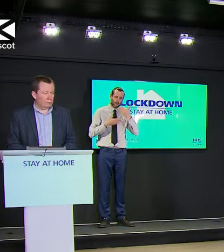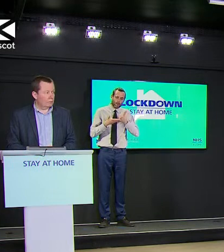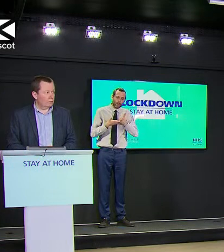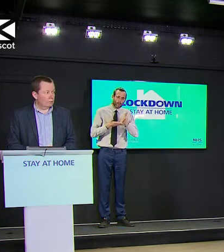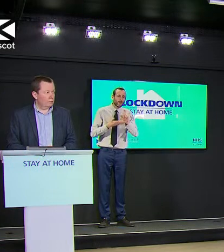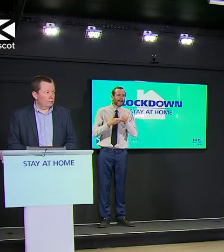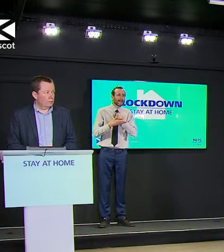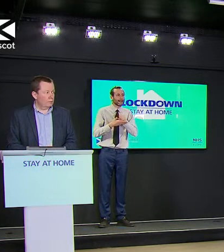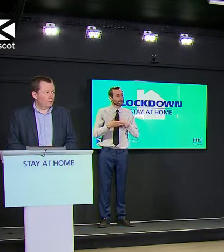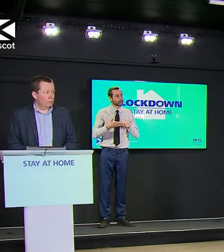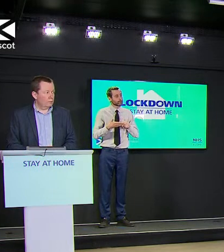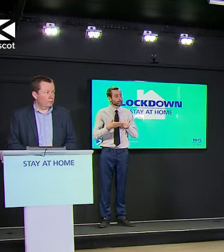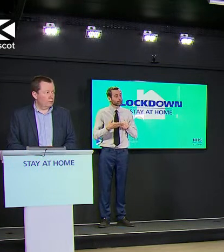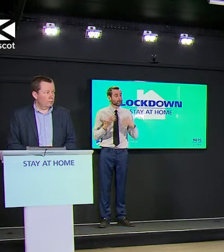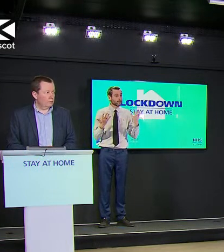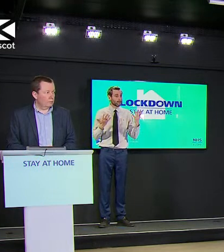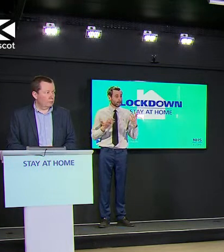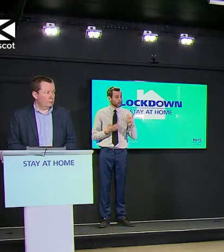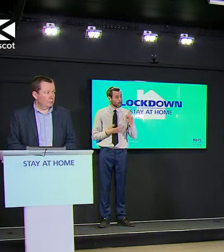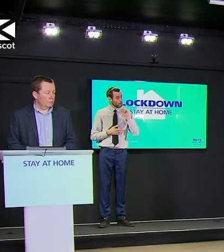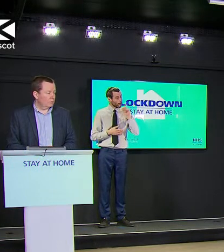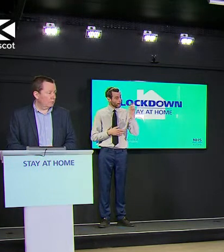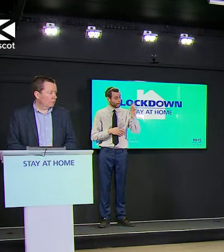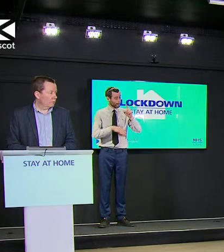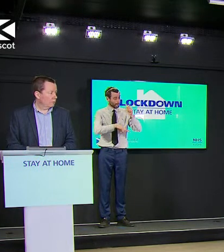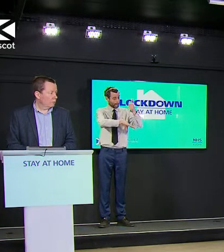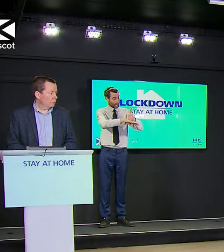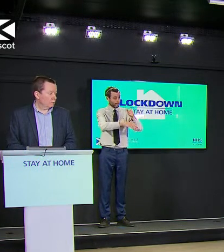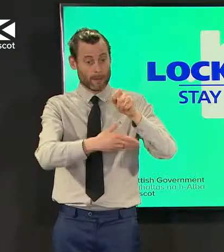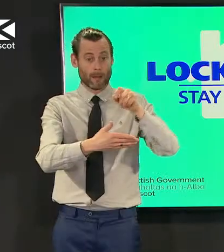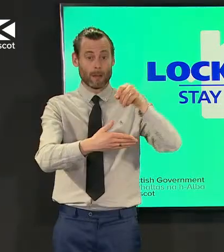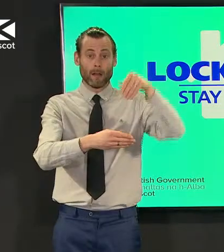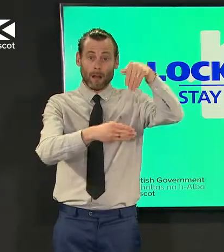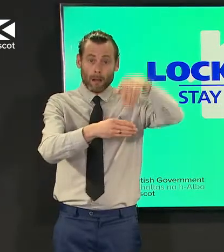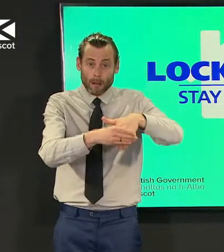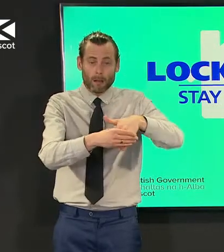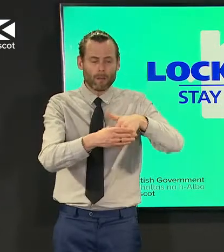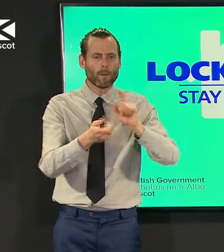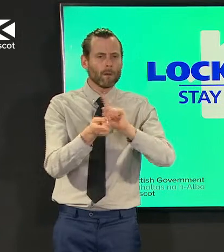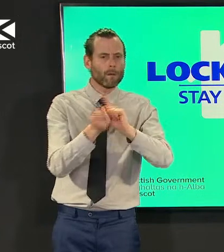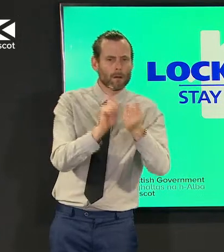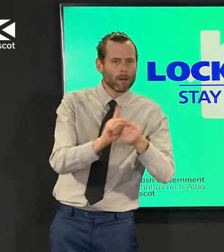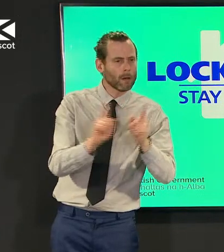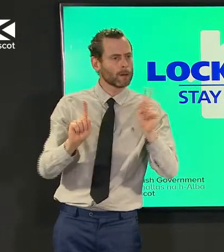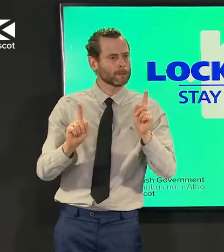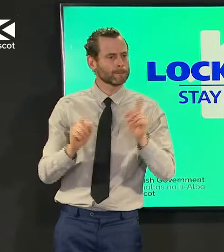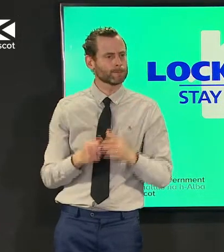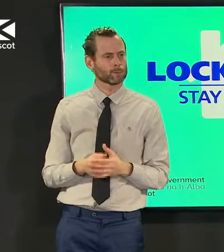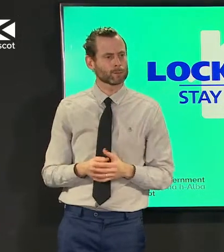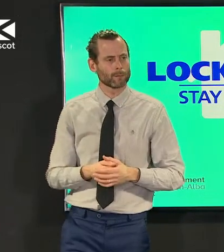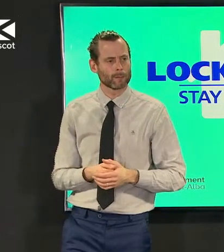a polling stations thank you thanks very much alexander i know that the electoral commission